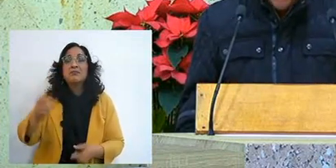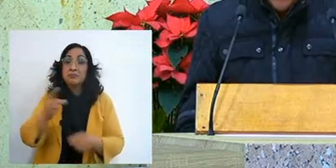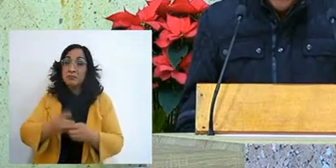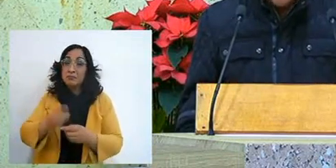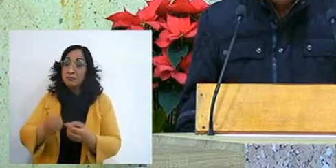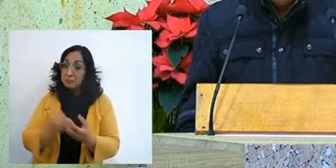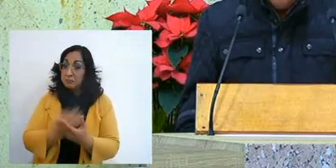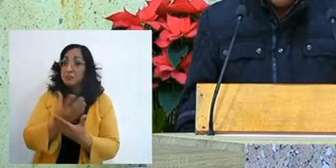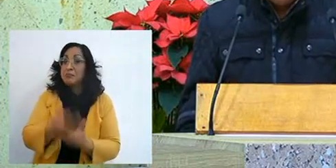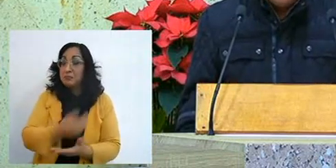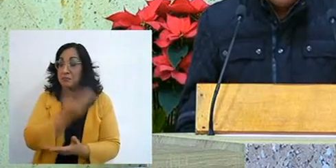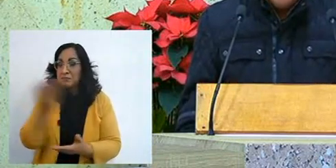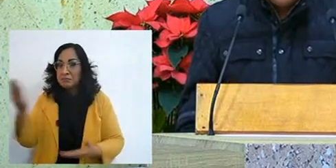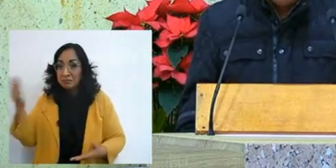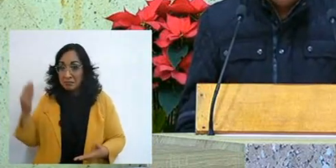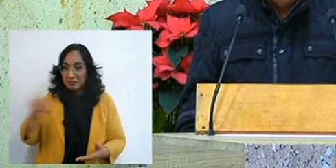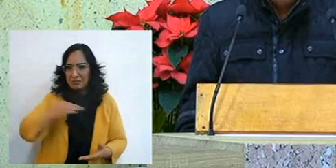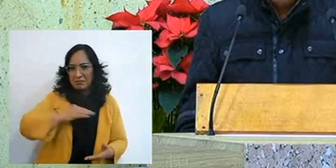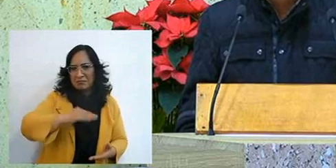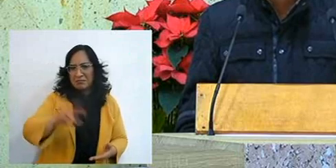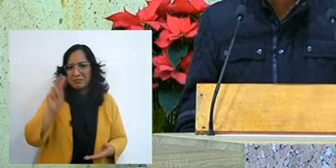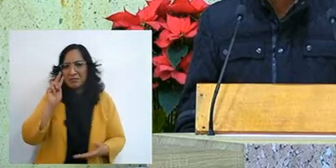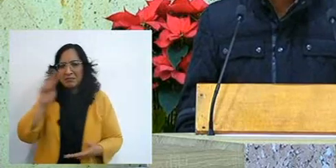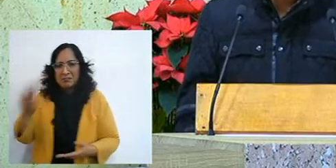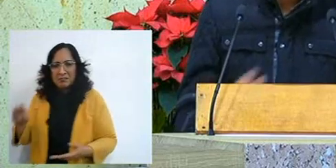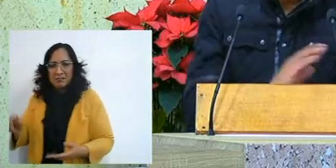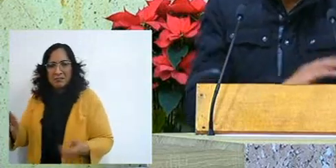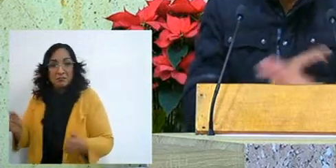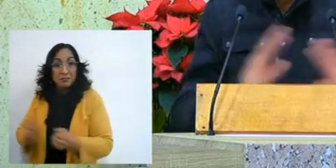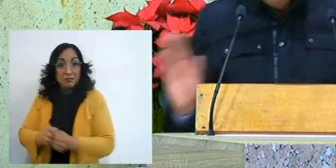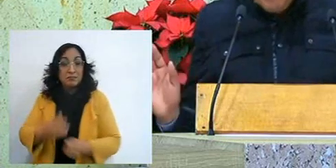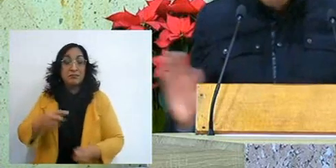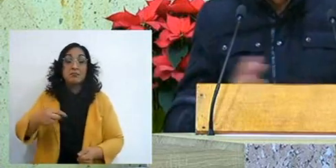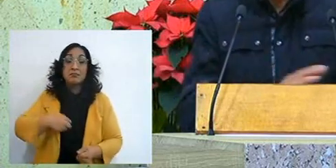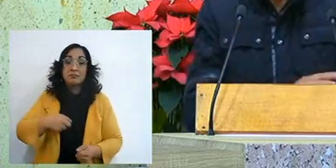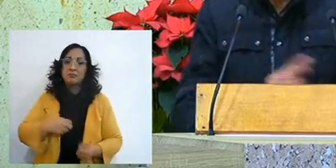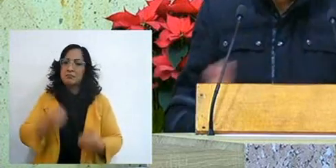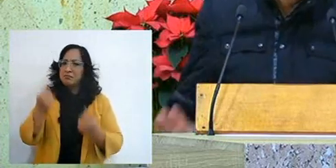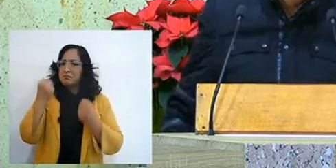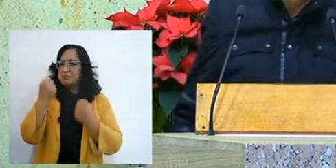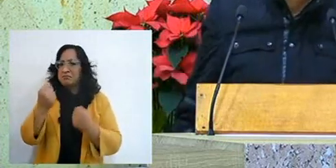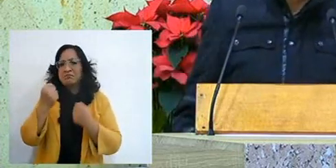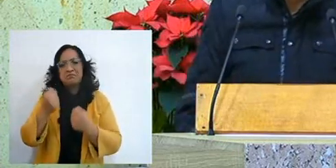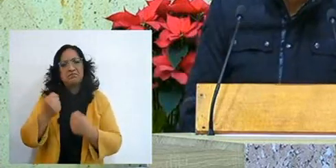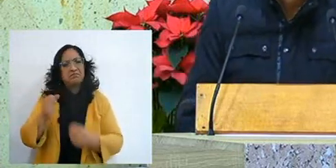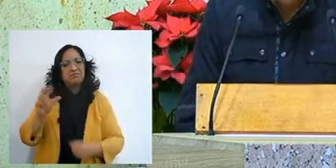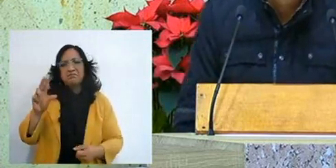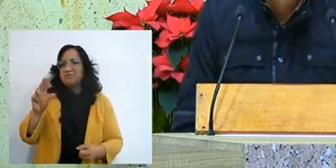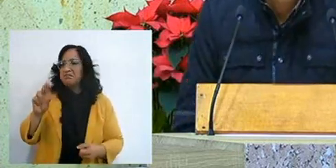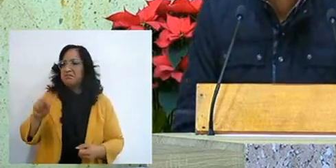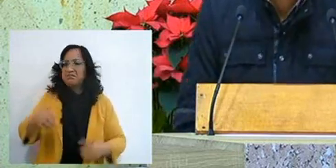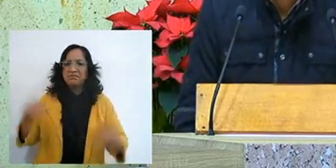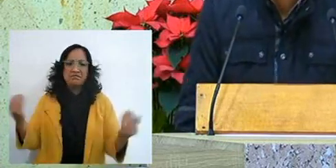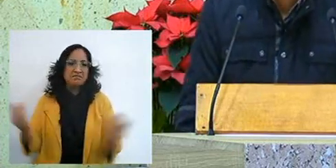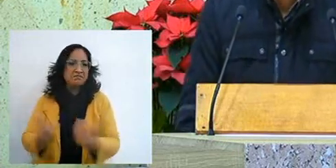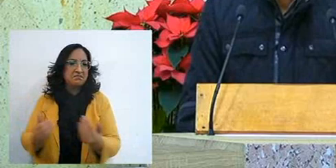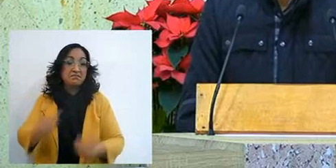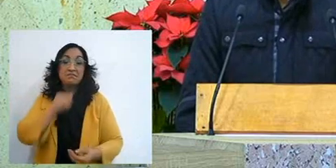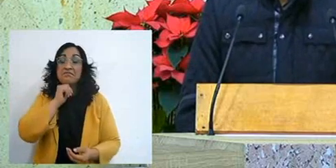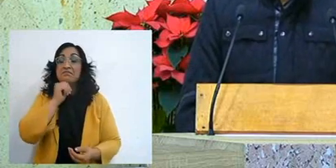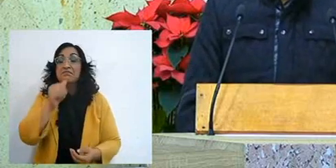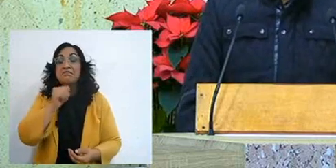because I was also able to verify that by my own strength, I would not have done anything,